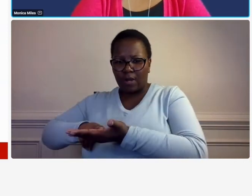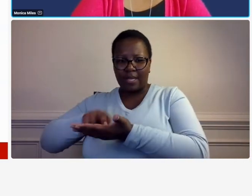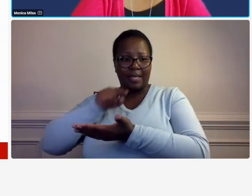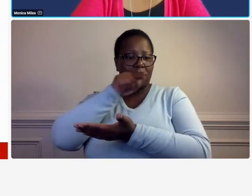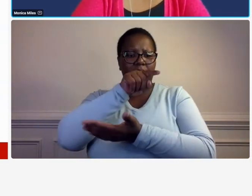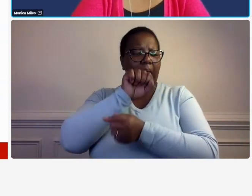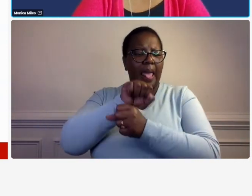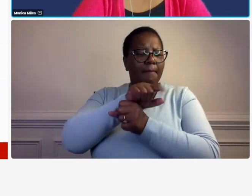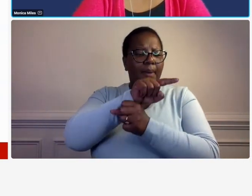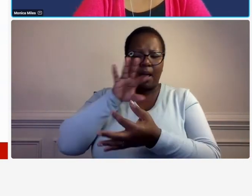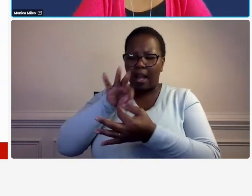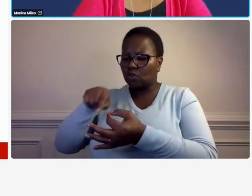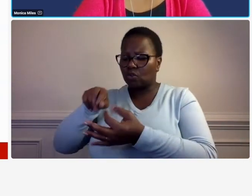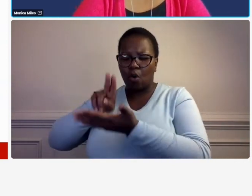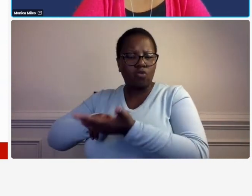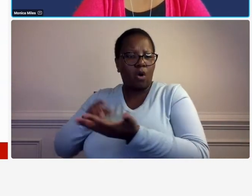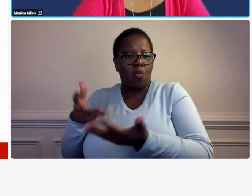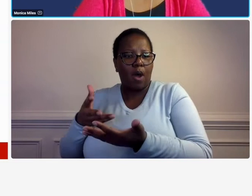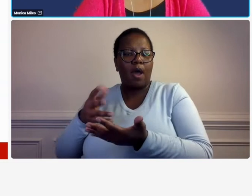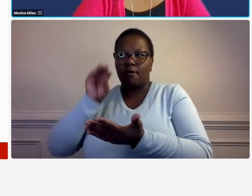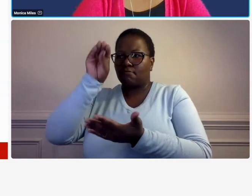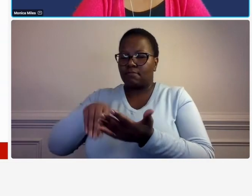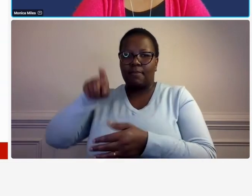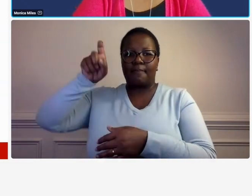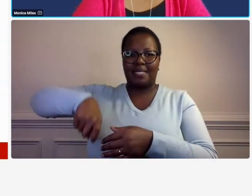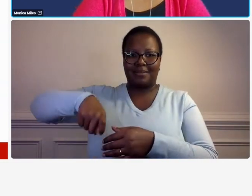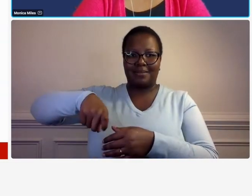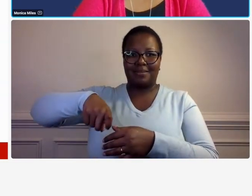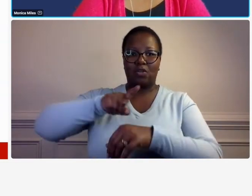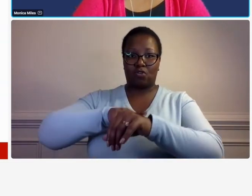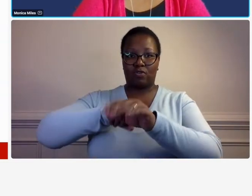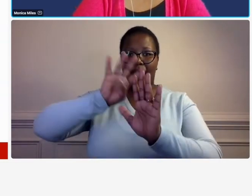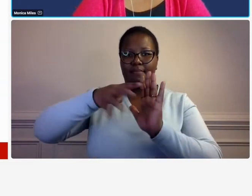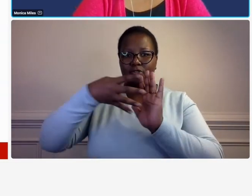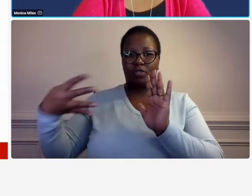a time keeping system that allows you to do this because unless you do this you're not able to job